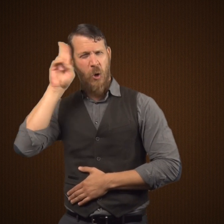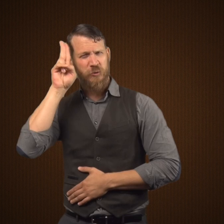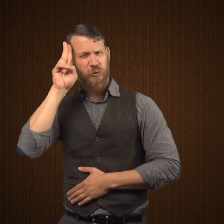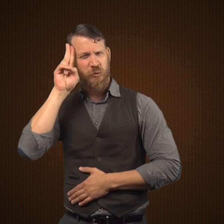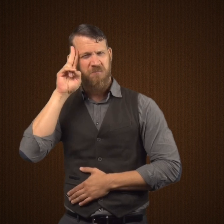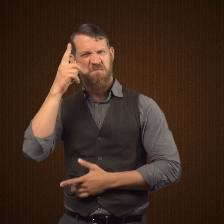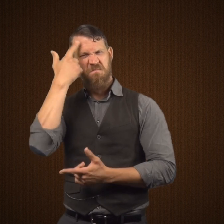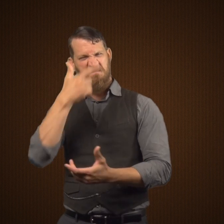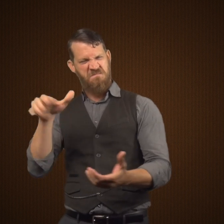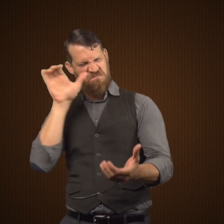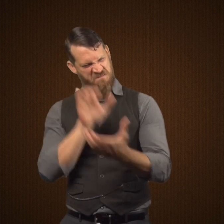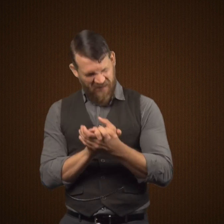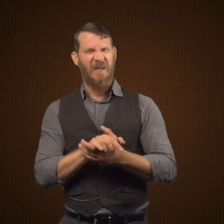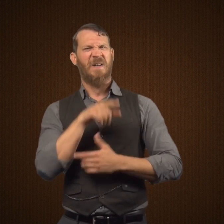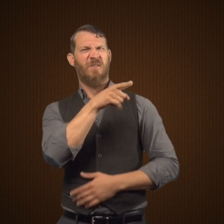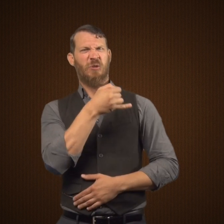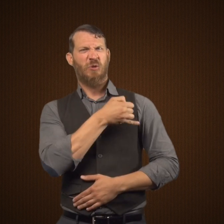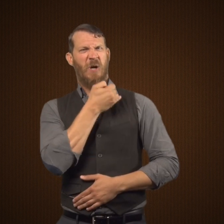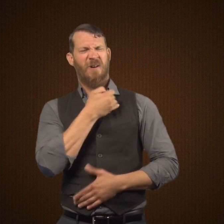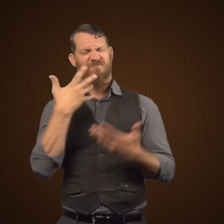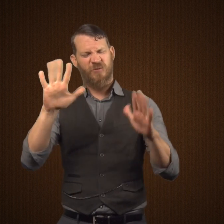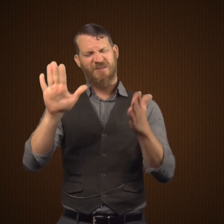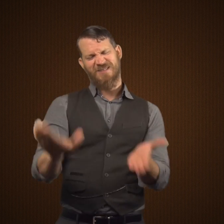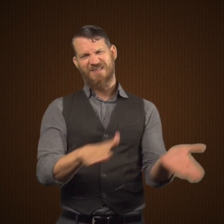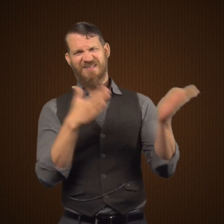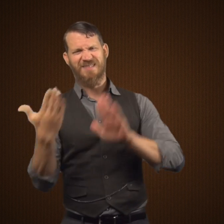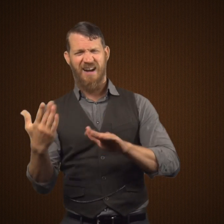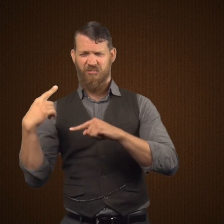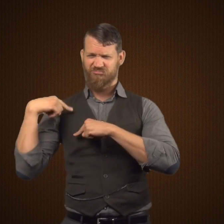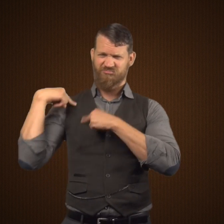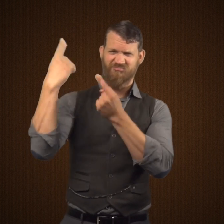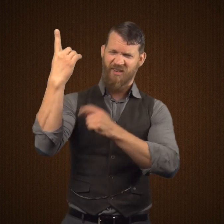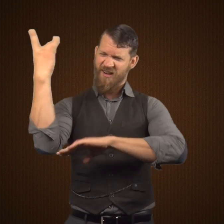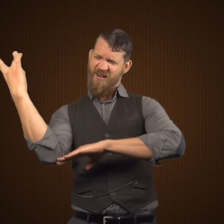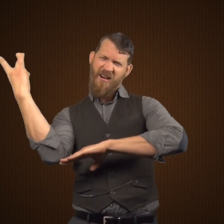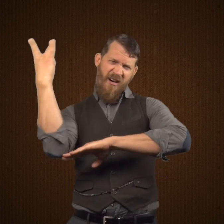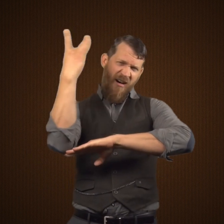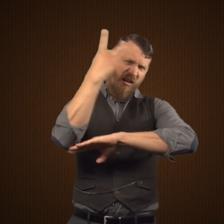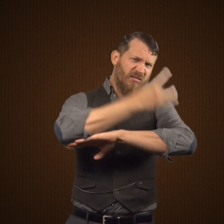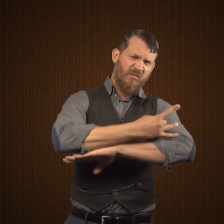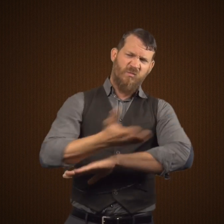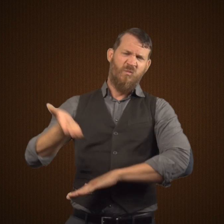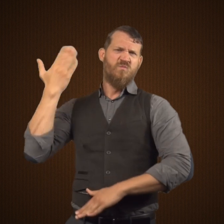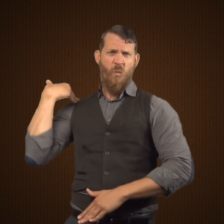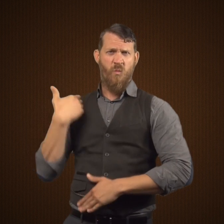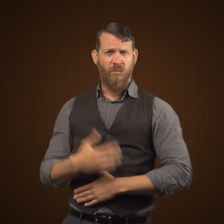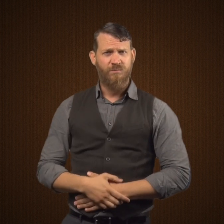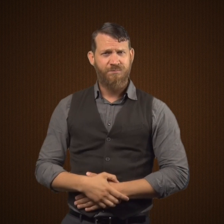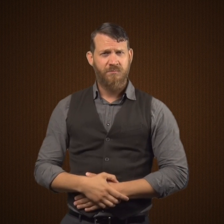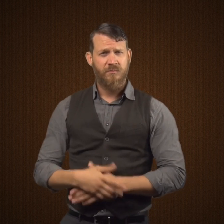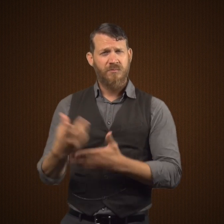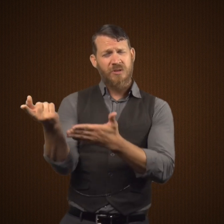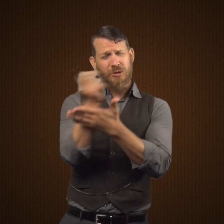Mr. Poole told Mr. Utterson he believed that Doctor Jekyll had died eight days ago.